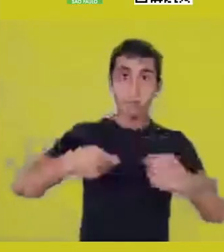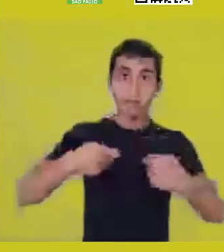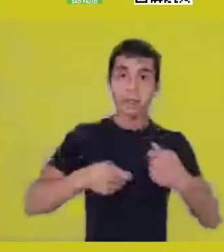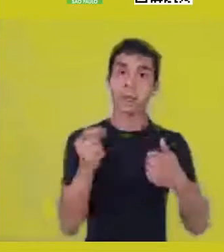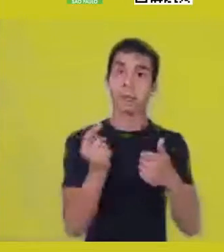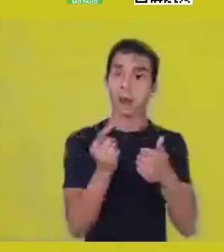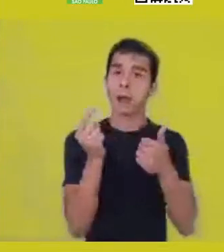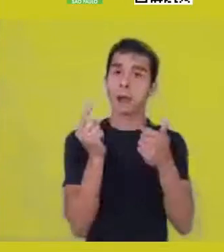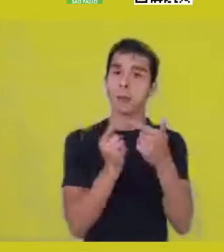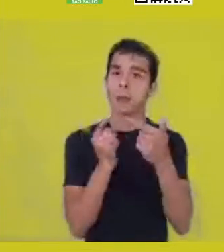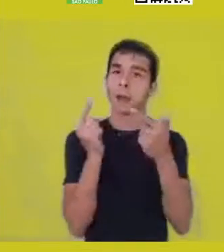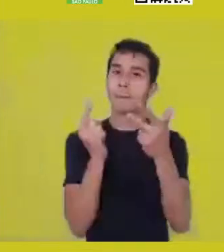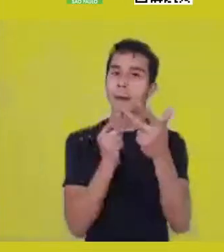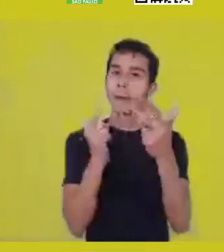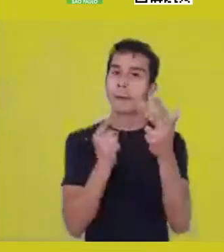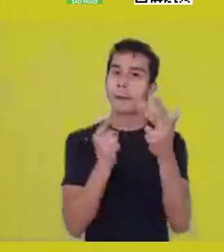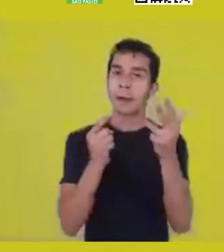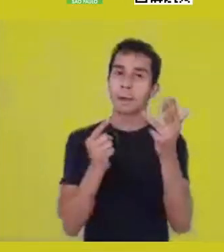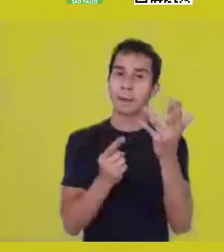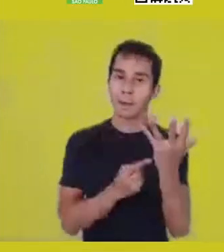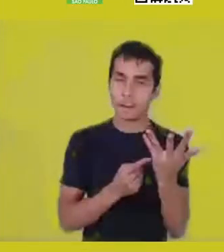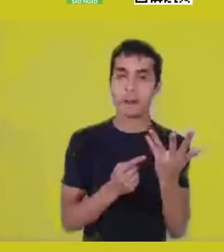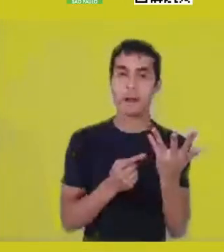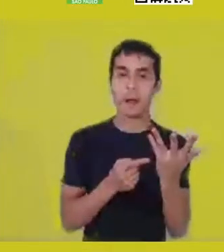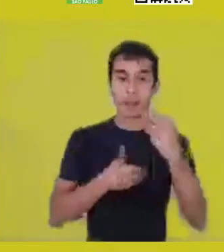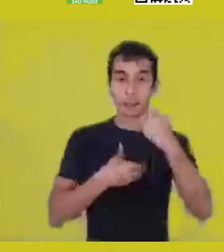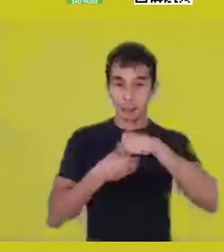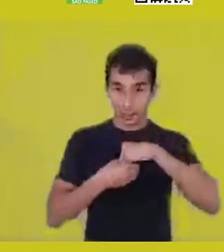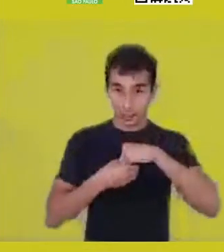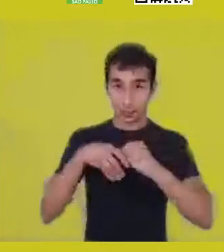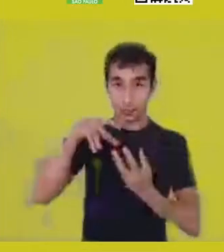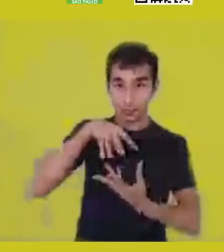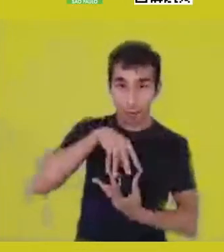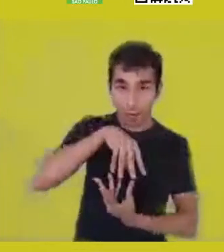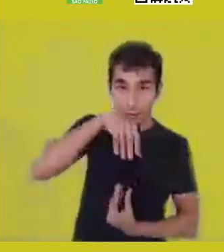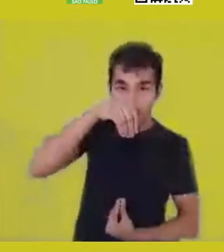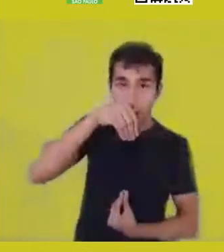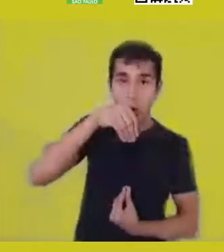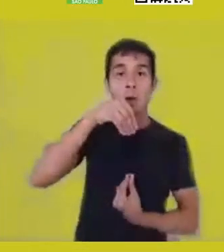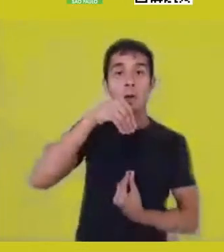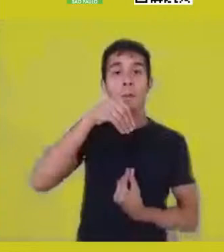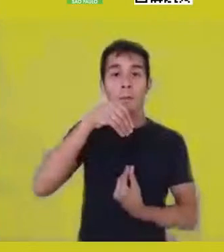from this movement of performing, being and maintaining,